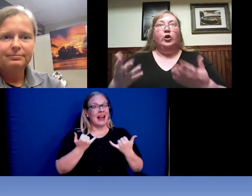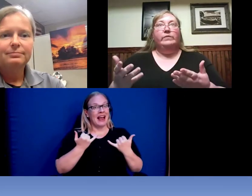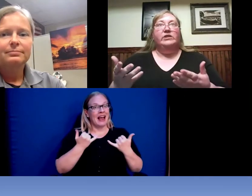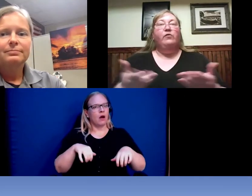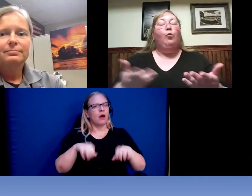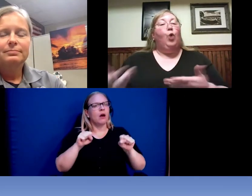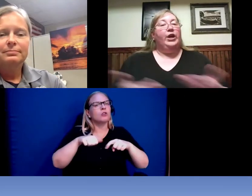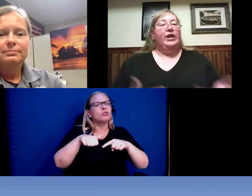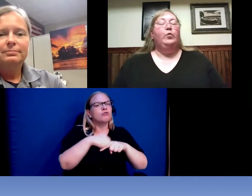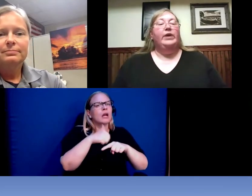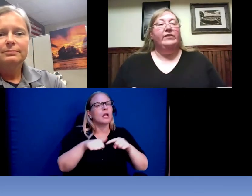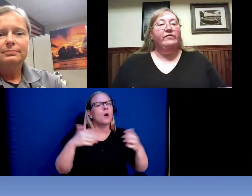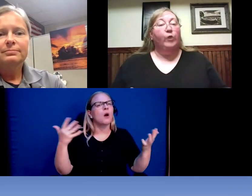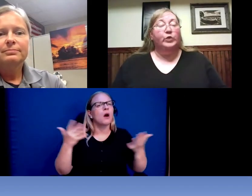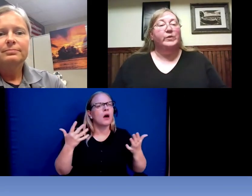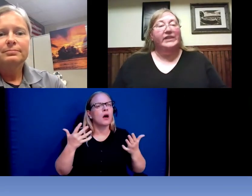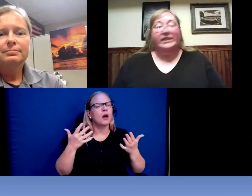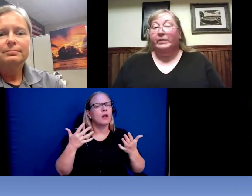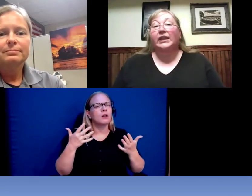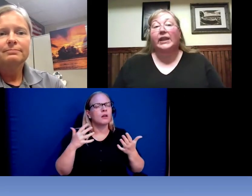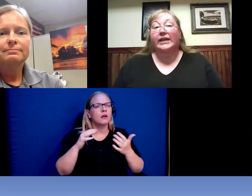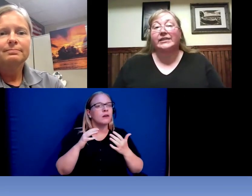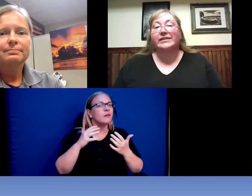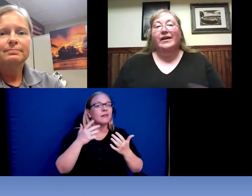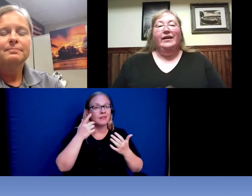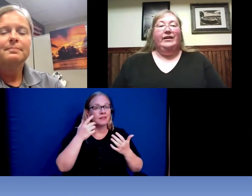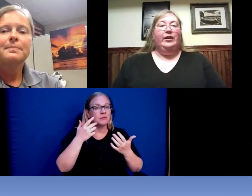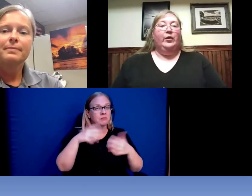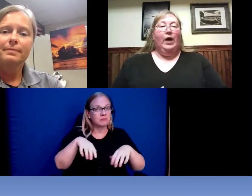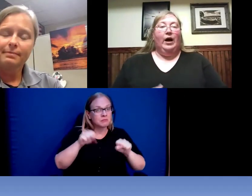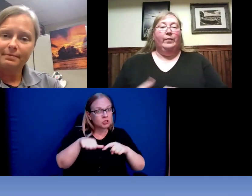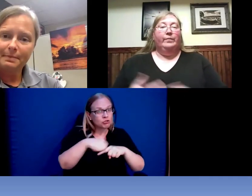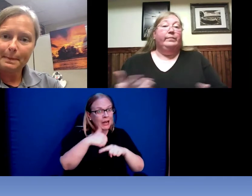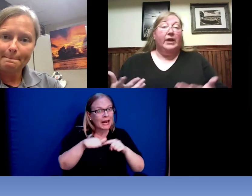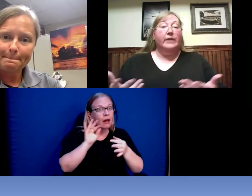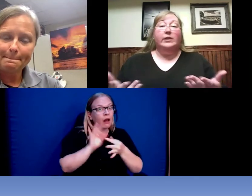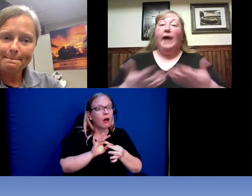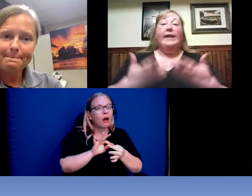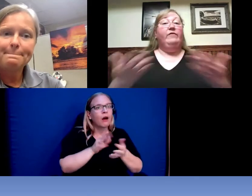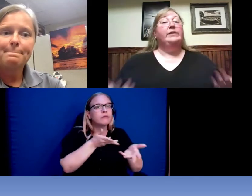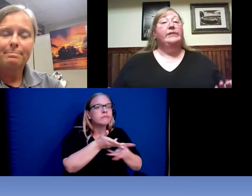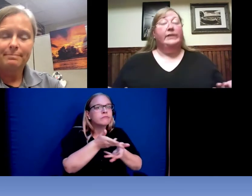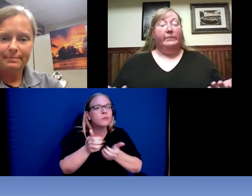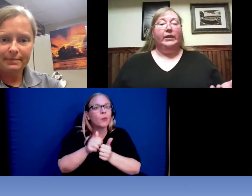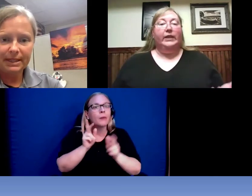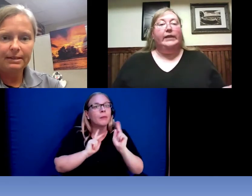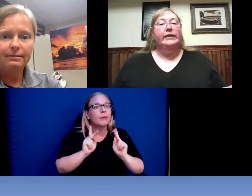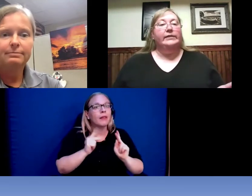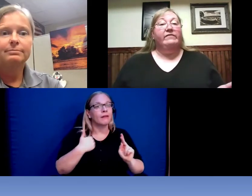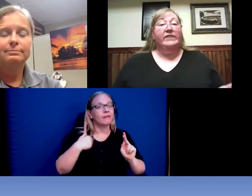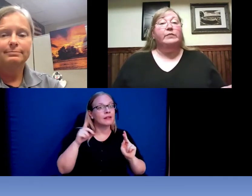of working with folks with disabilities, you know, because not every disability is a visible